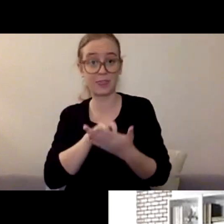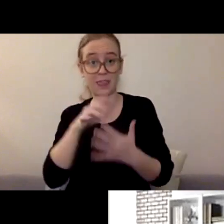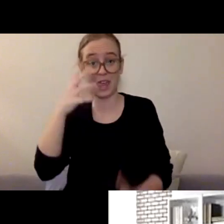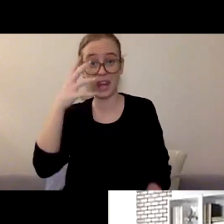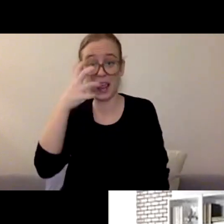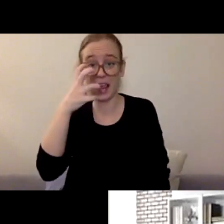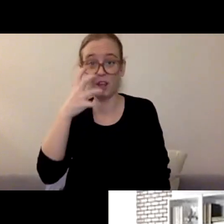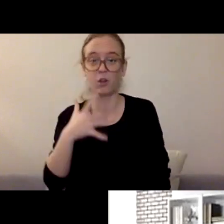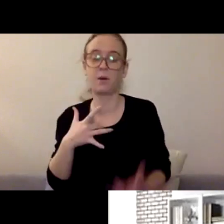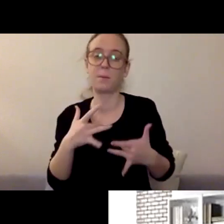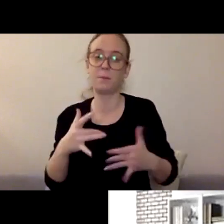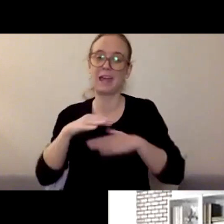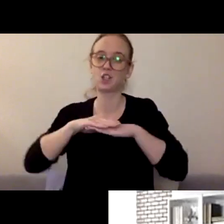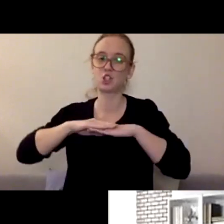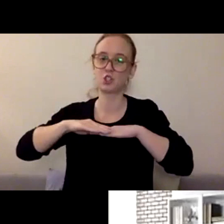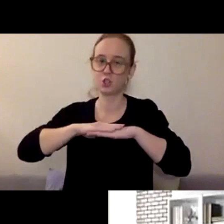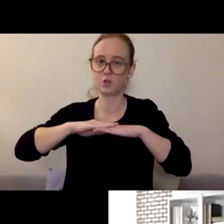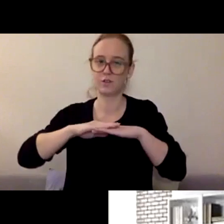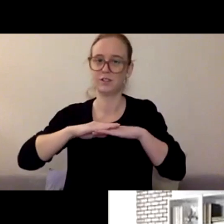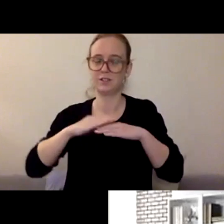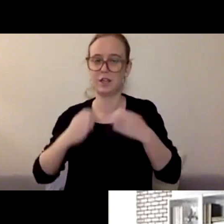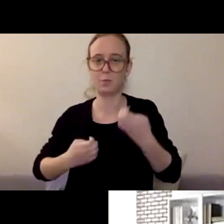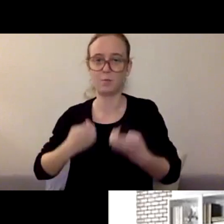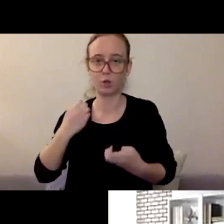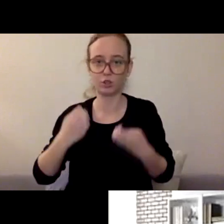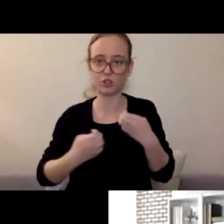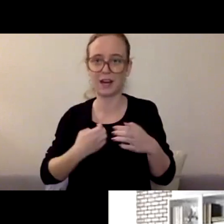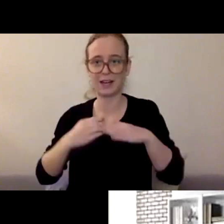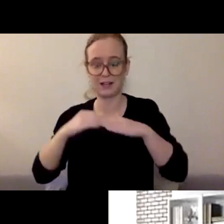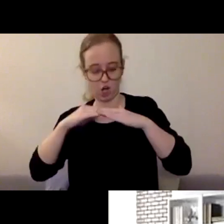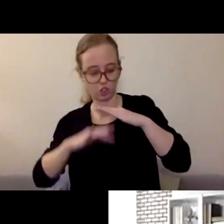and underneath it is often maybe pain, fear,